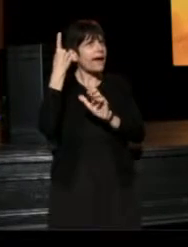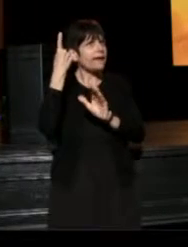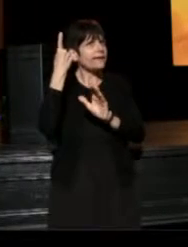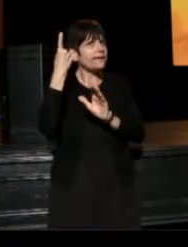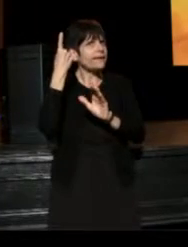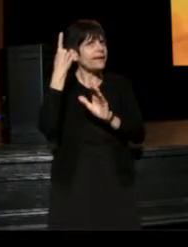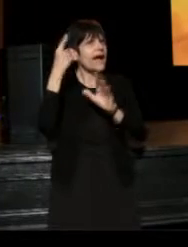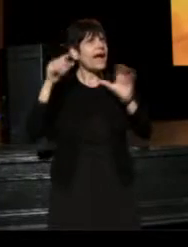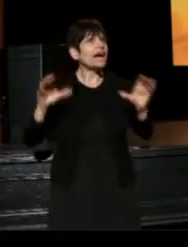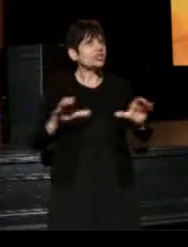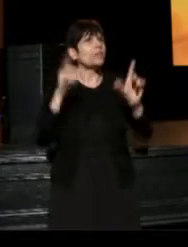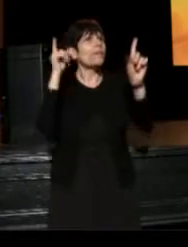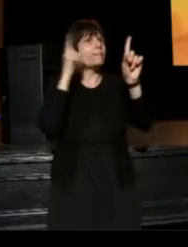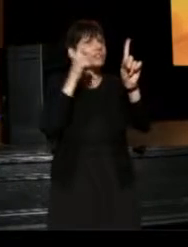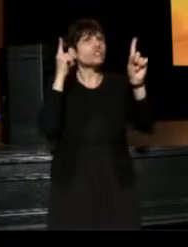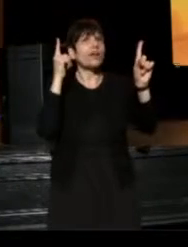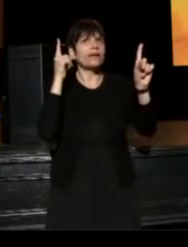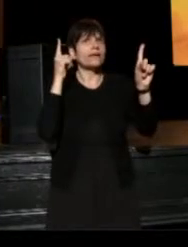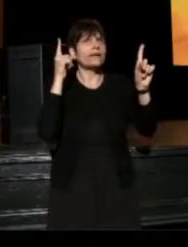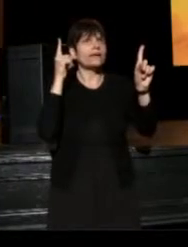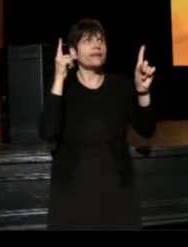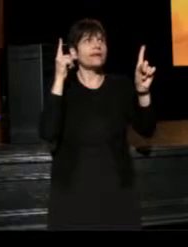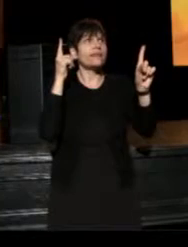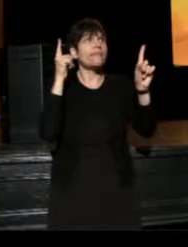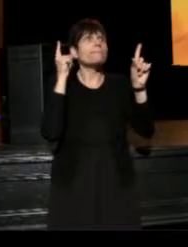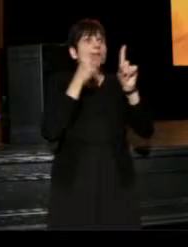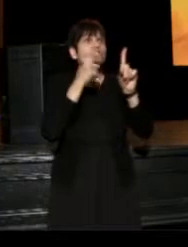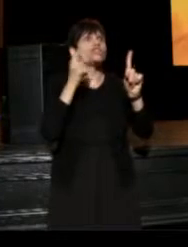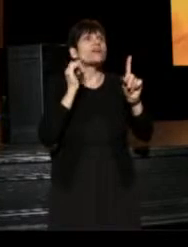to do the mission of our theater.